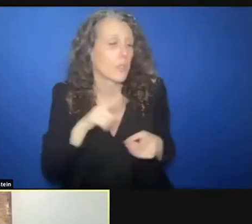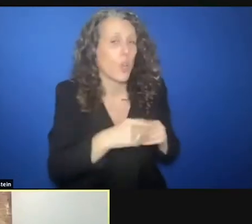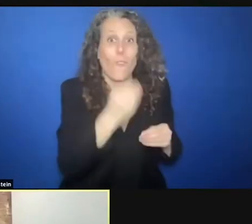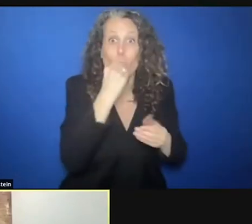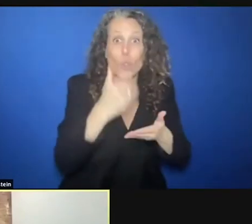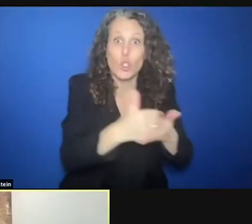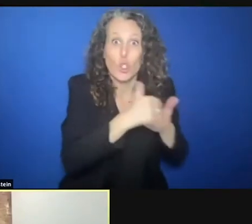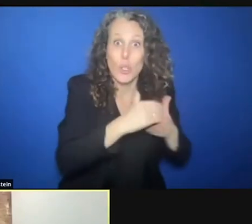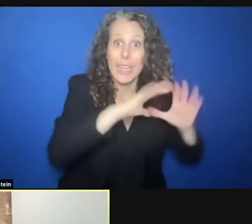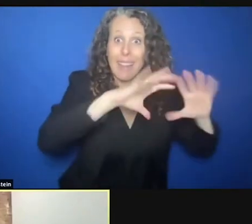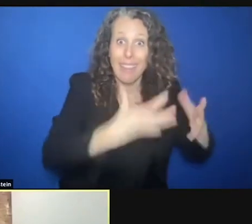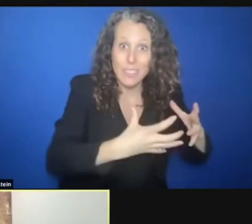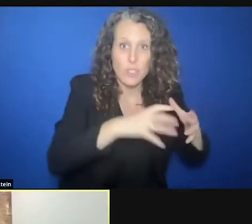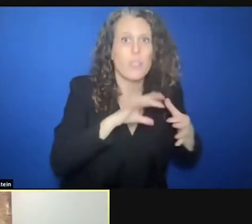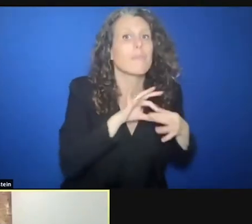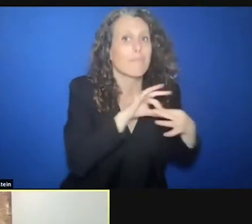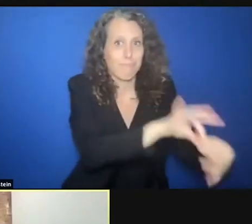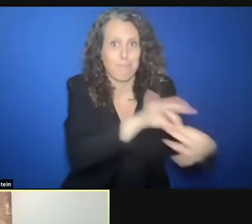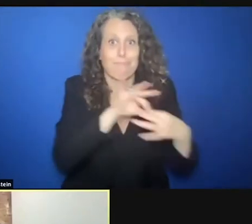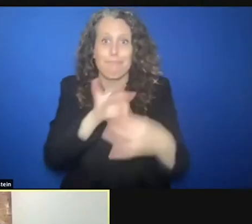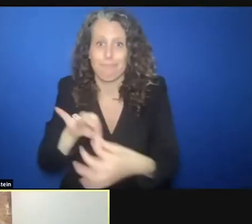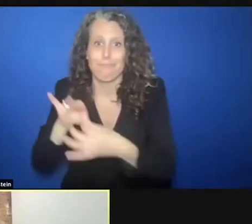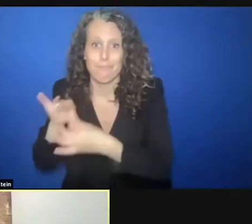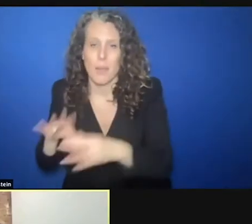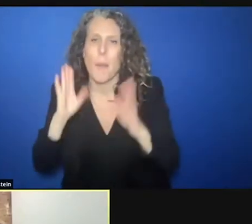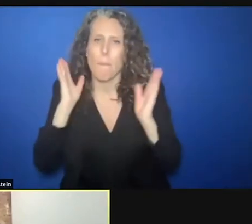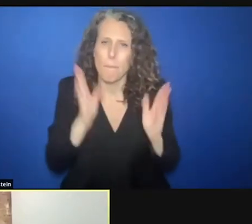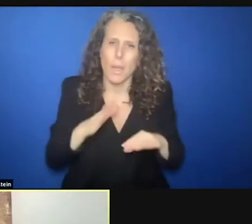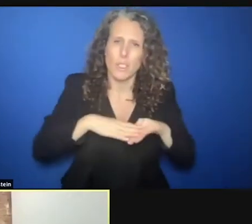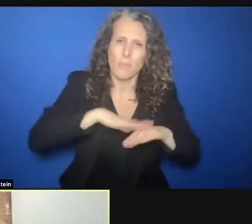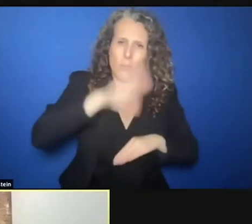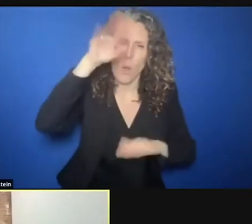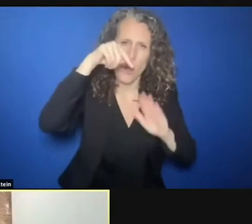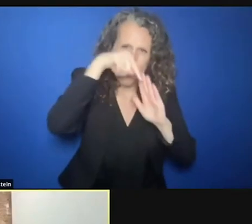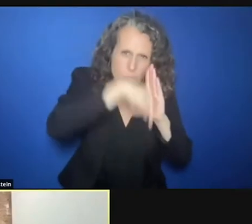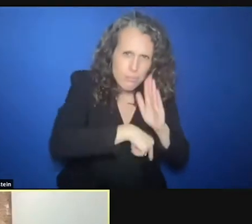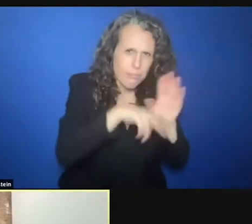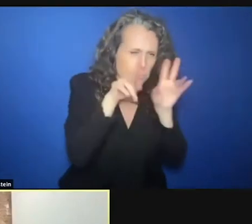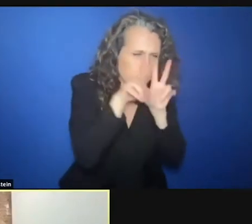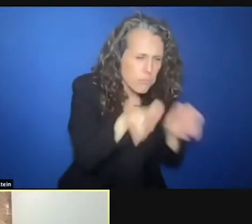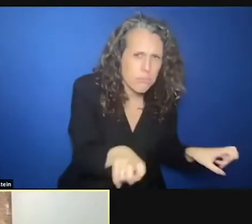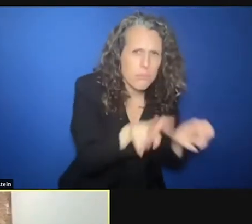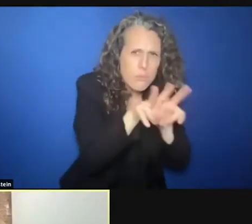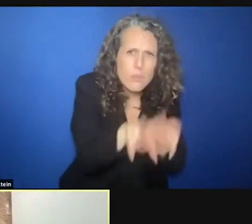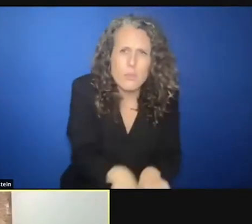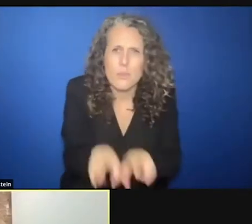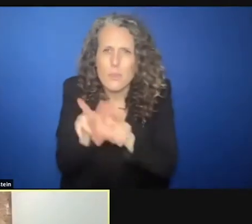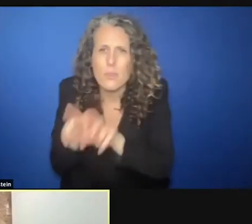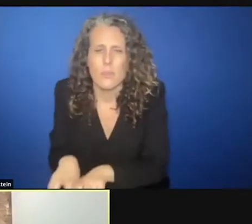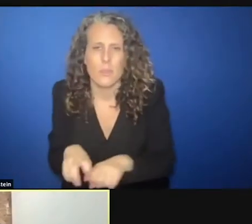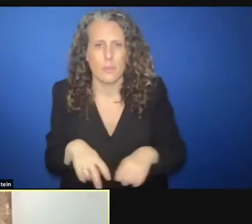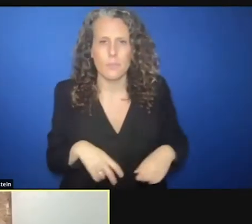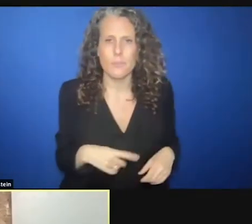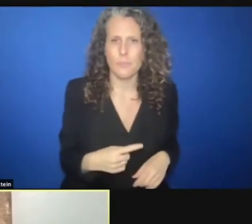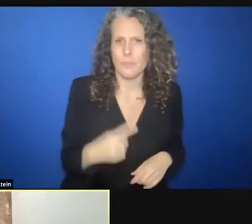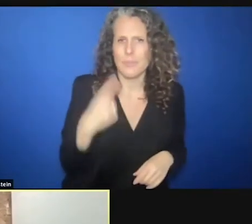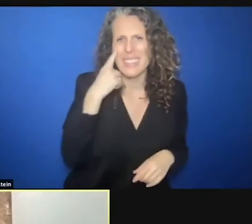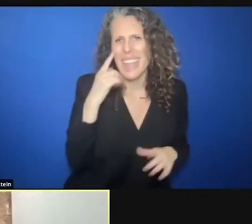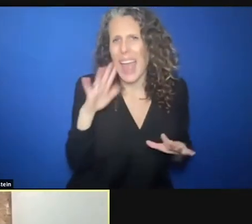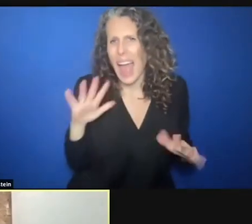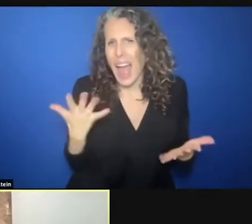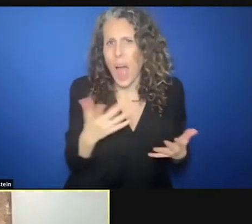well to have a more nuanced analysis, to look at the ways that food security is having impact